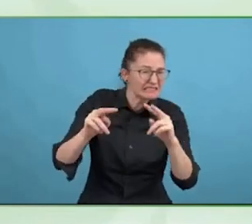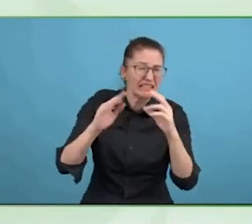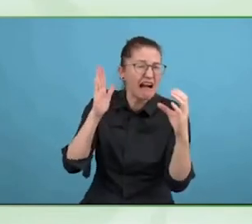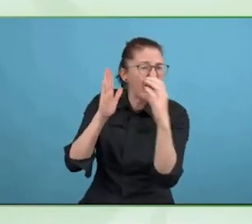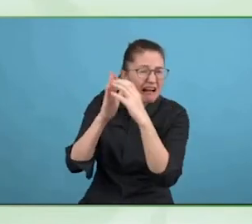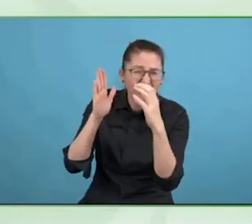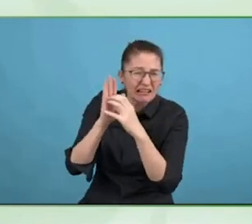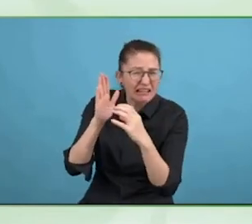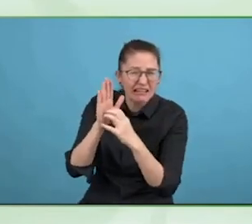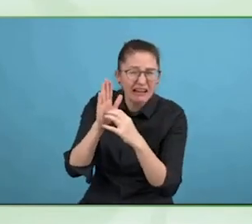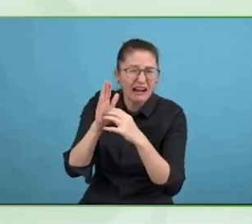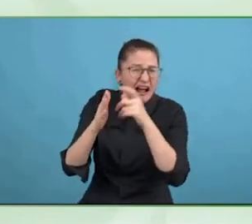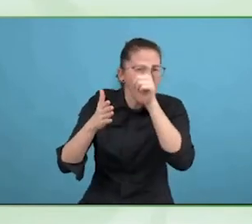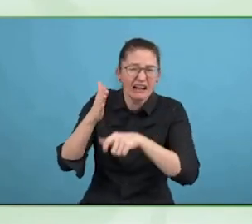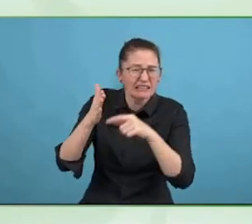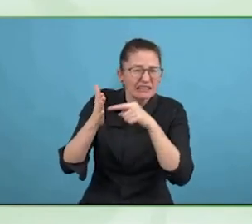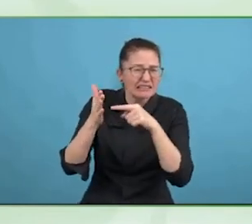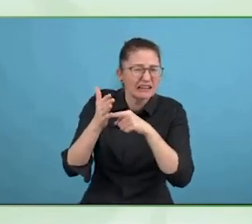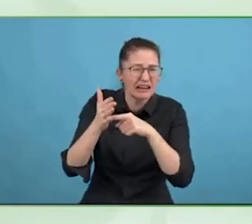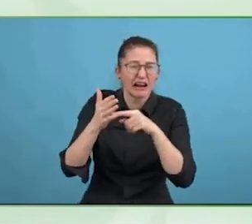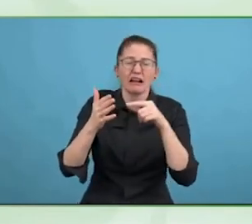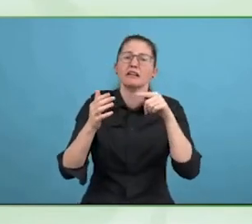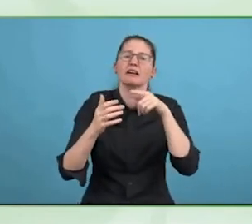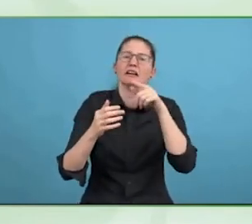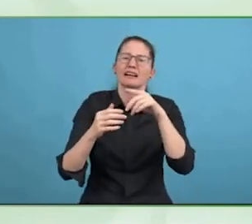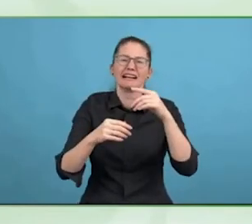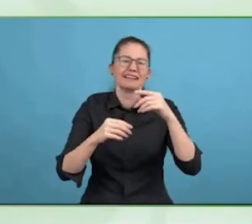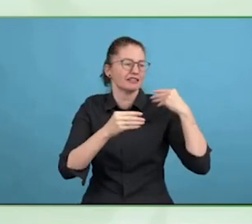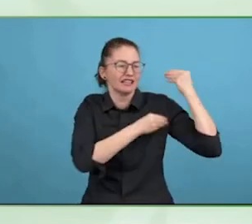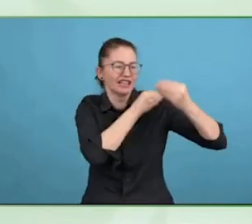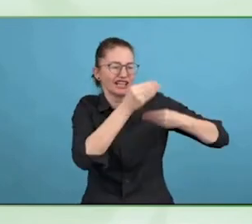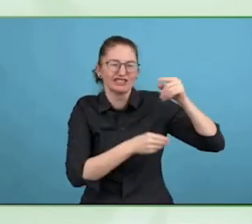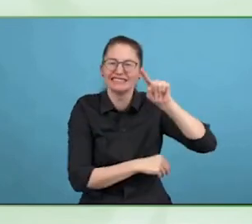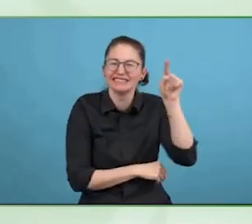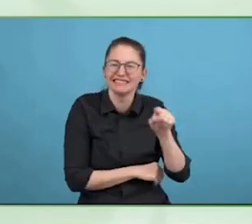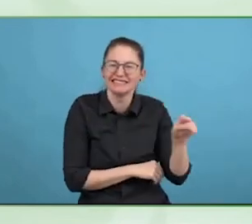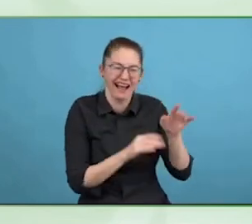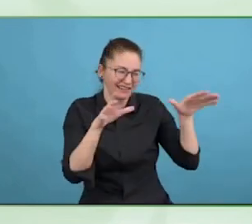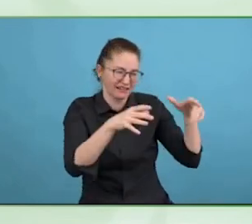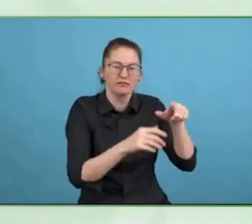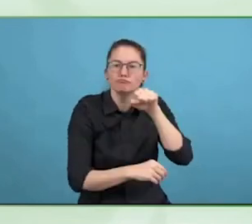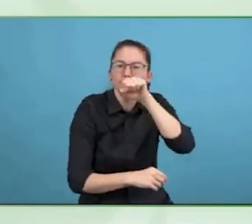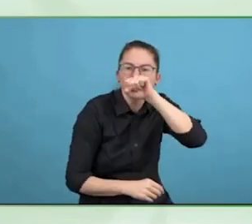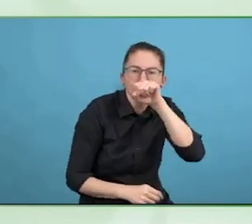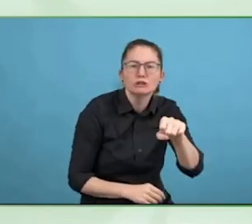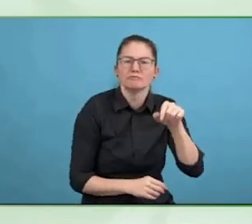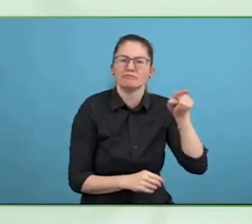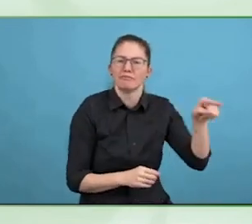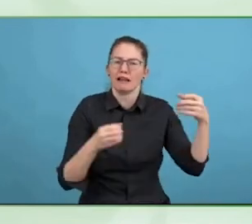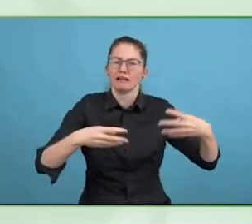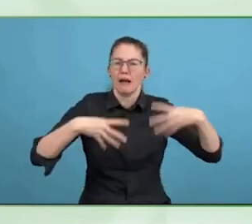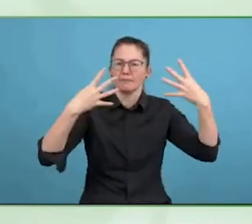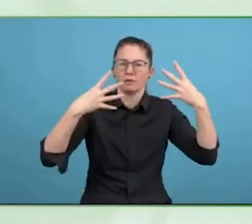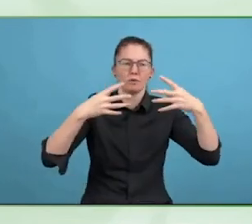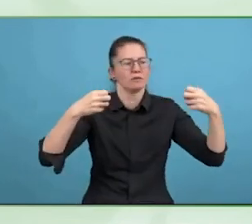demand. I think you will agree, sometimes legislation establishes the